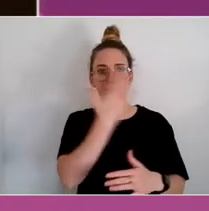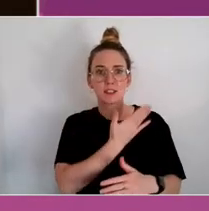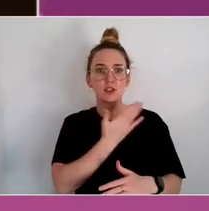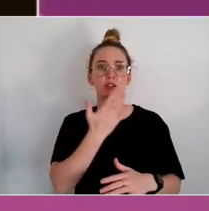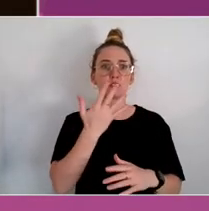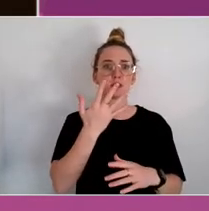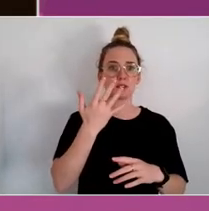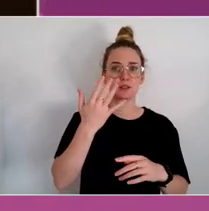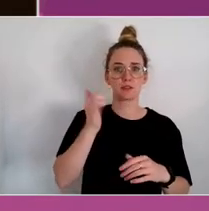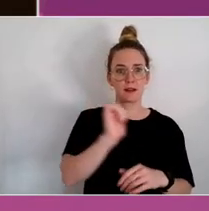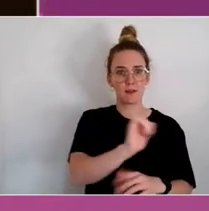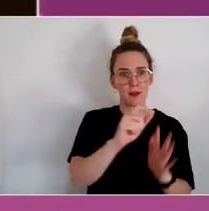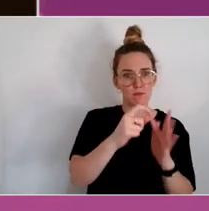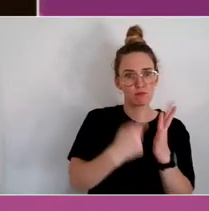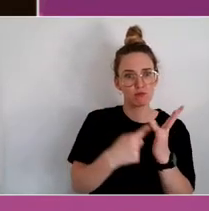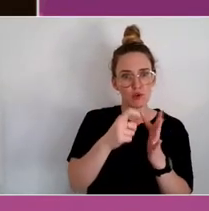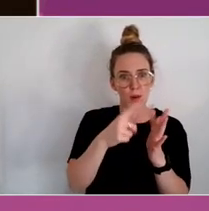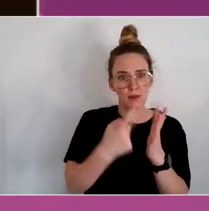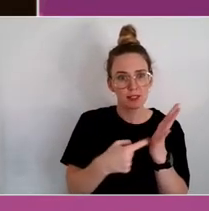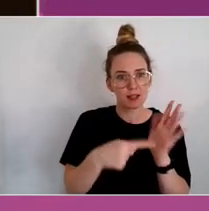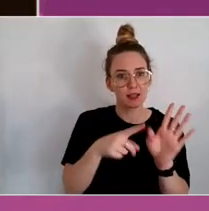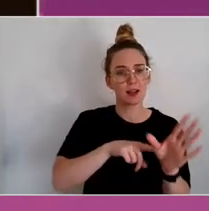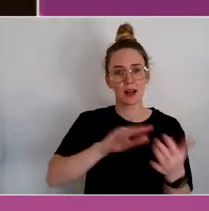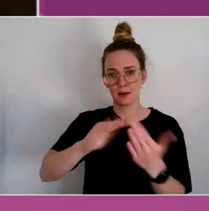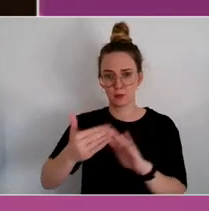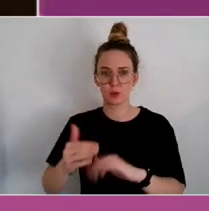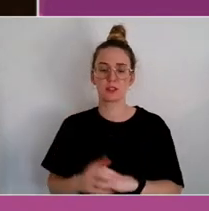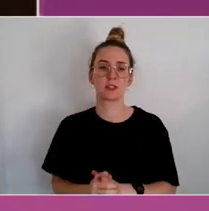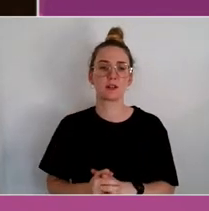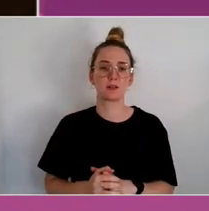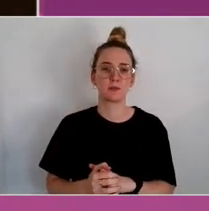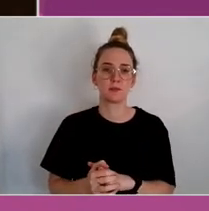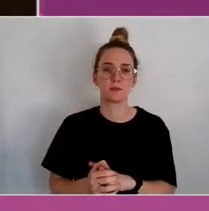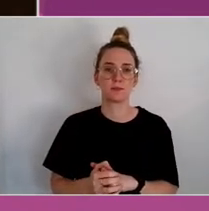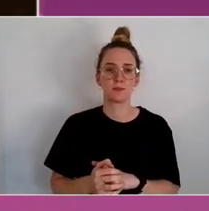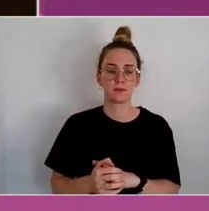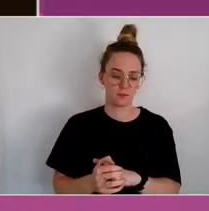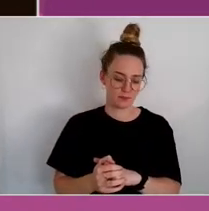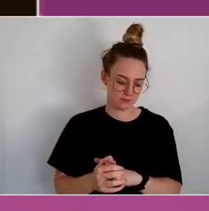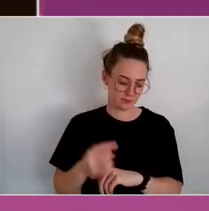property for community. The other thing was about cultural determinants.